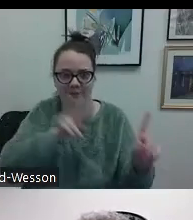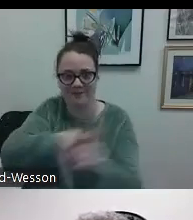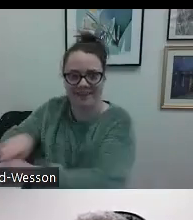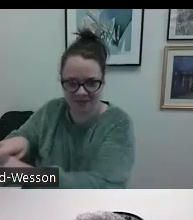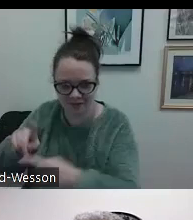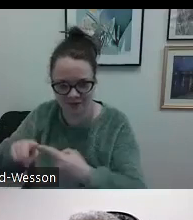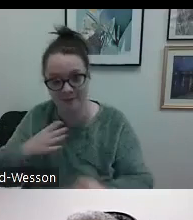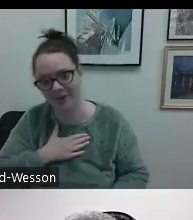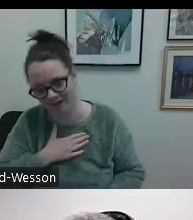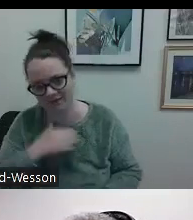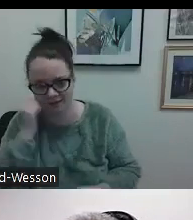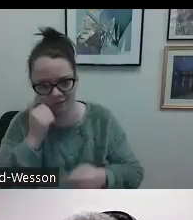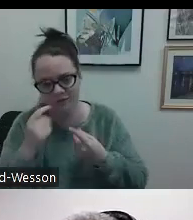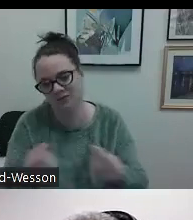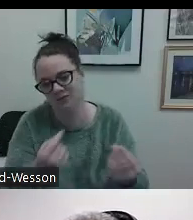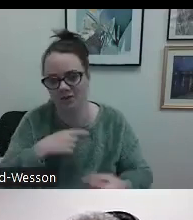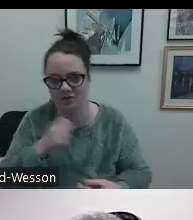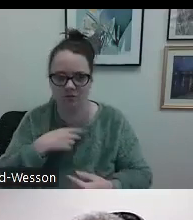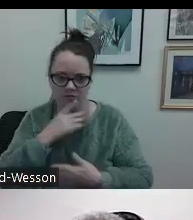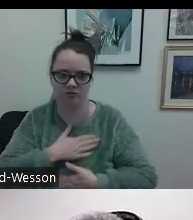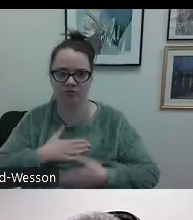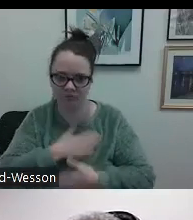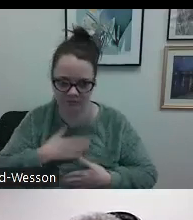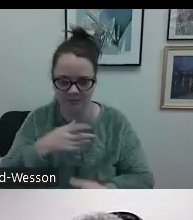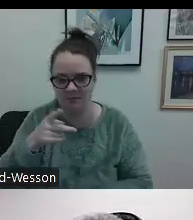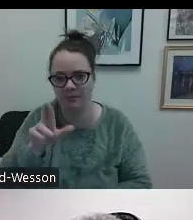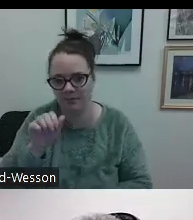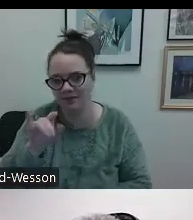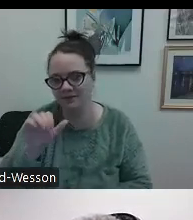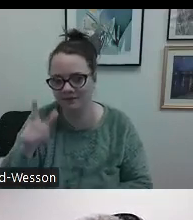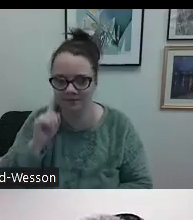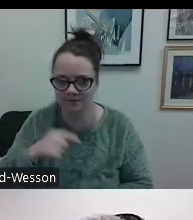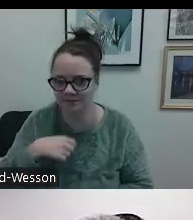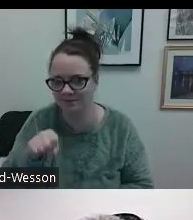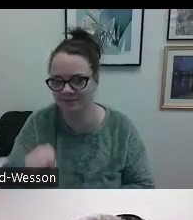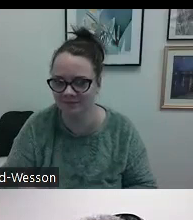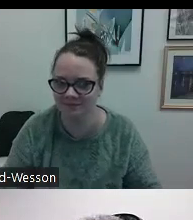We had a lot happen this year and I was able to implement a lot of what I learned within